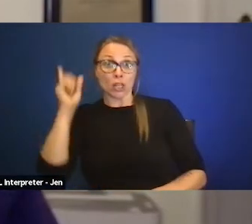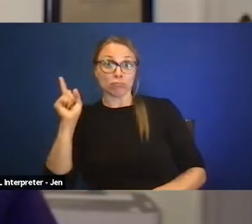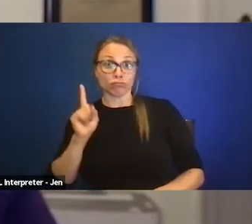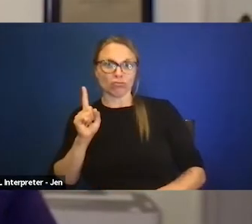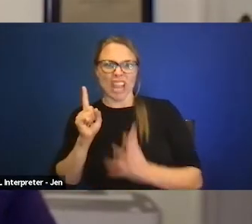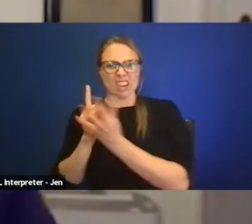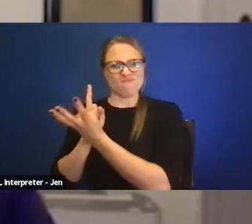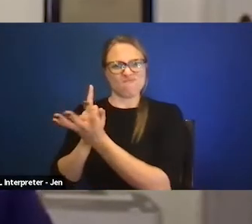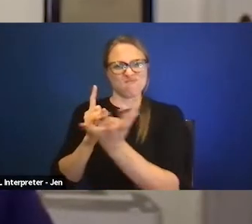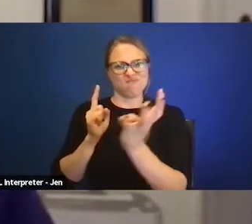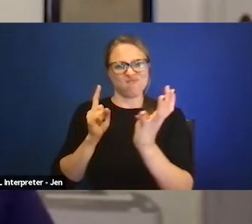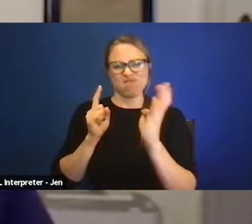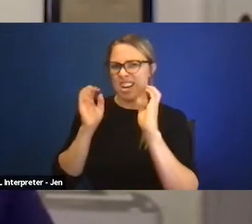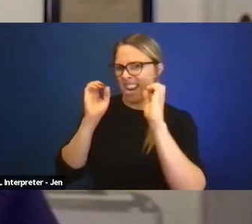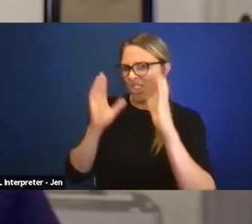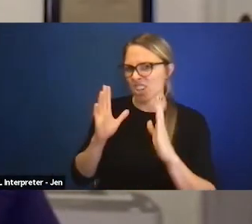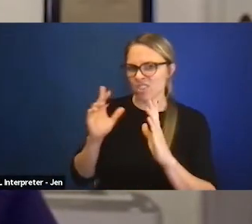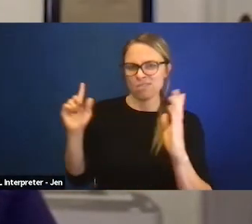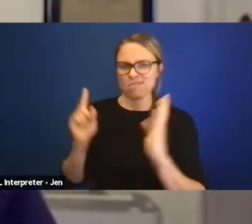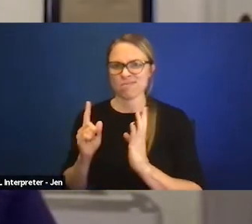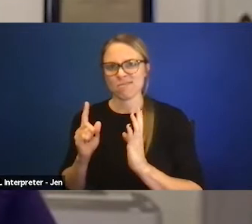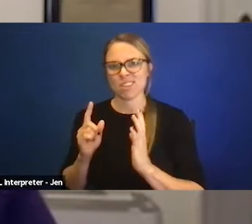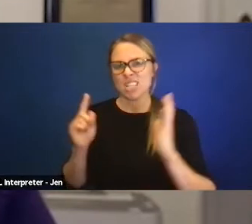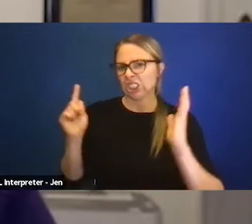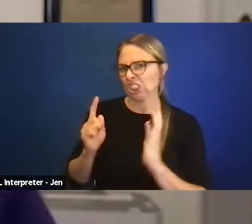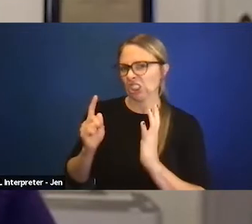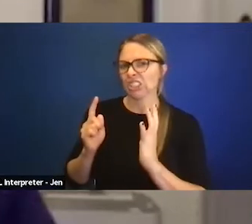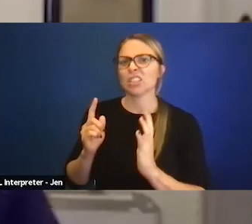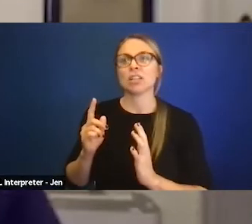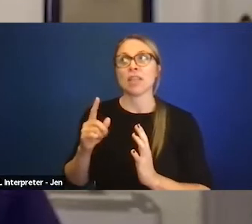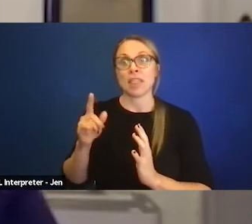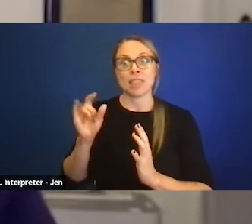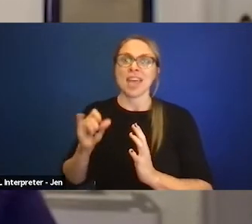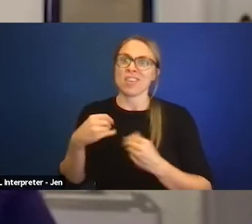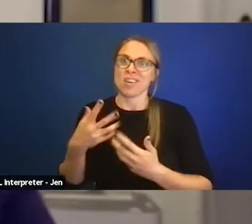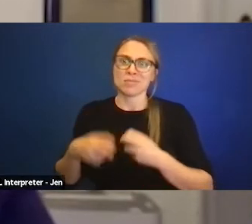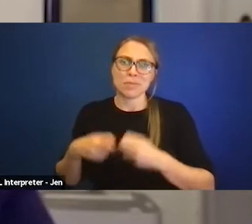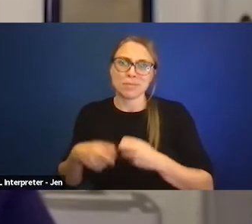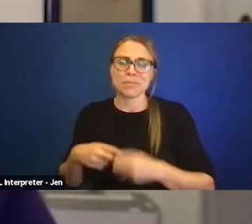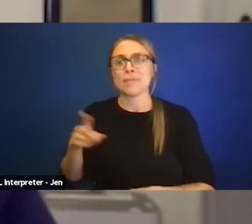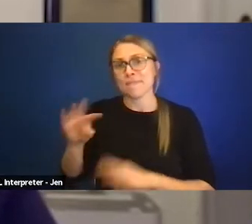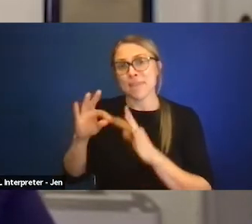And I think those can be quite problematic. Families need to know their rights frequently.